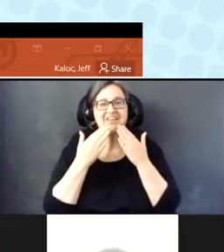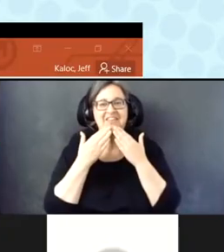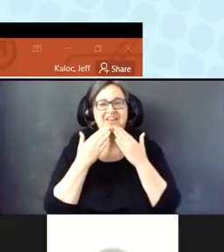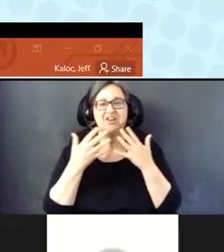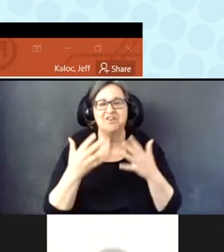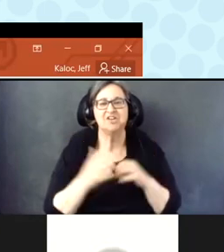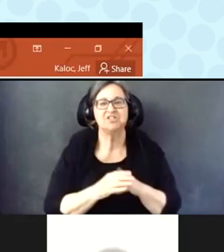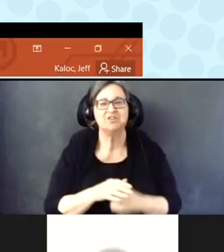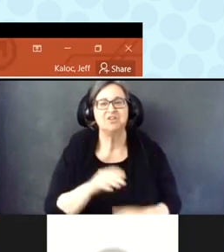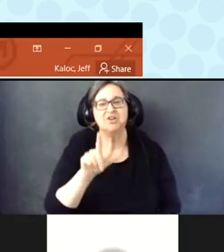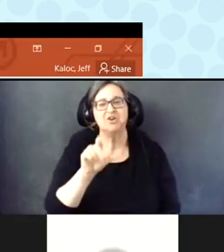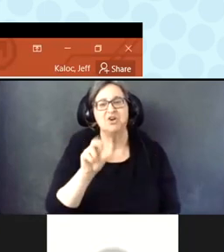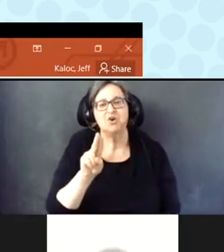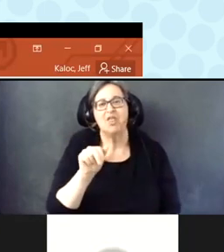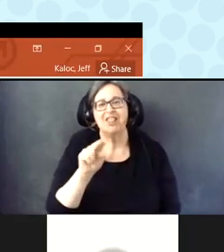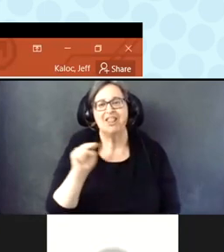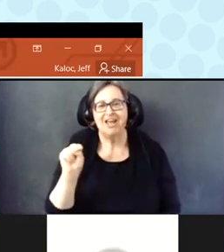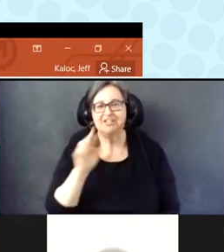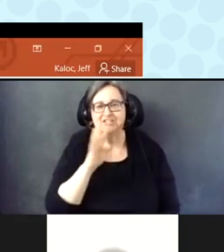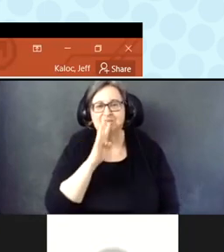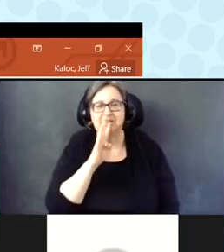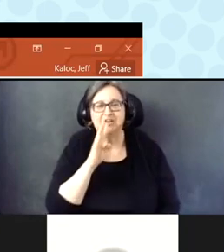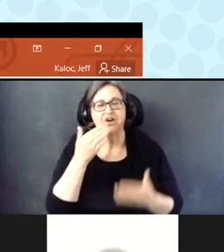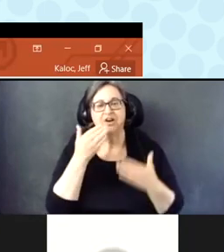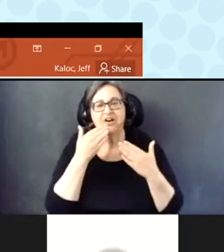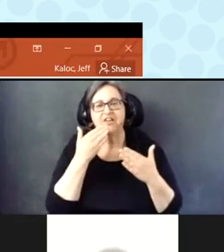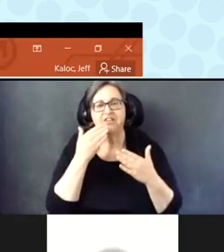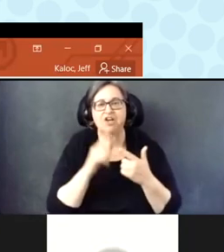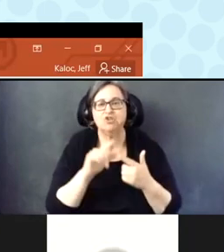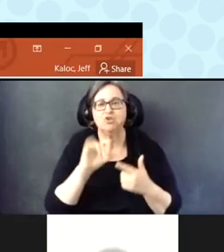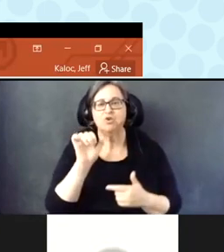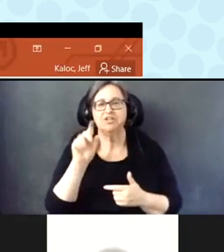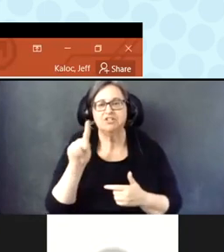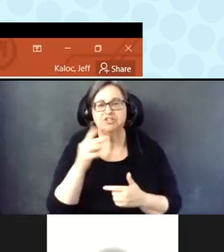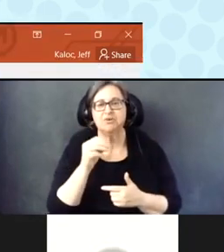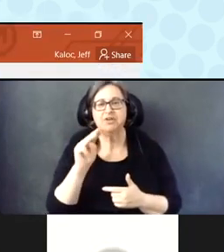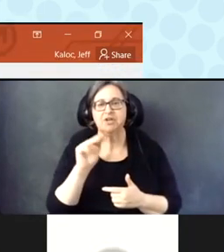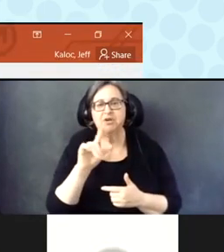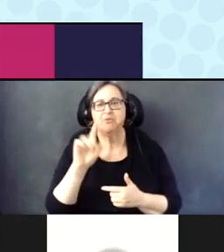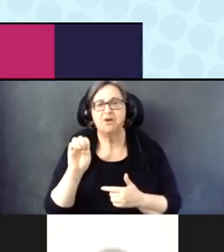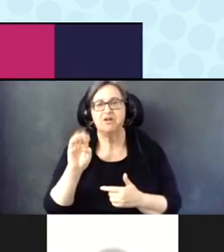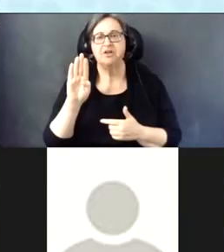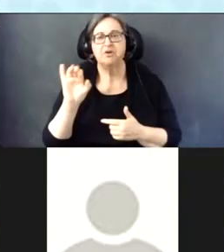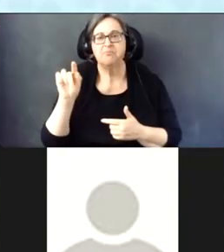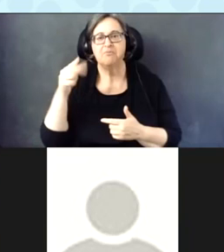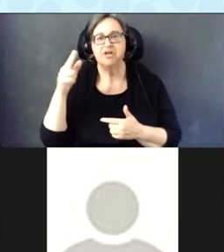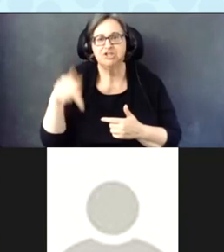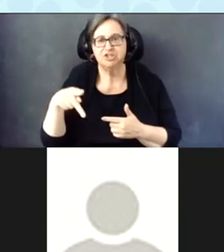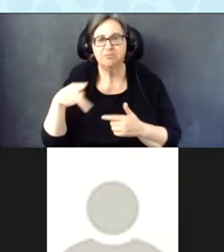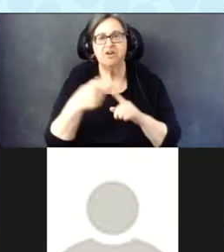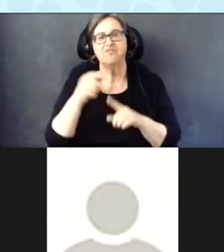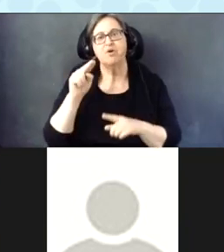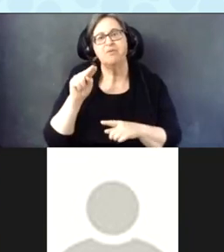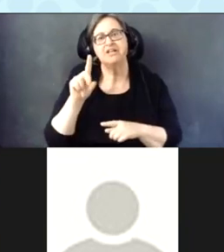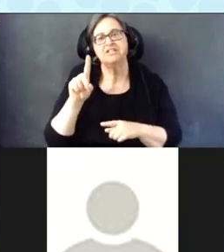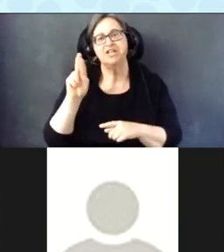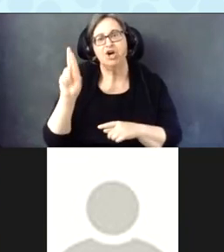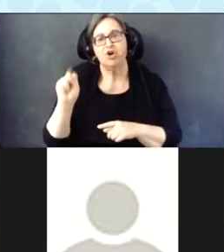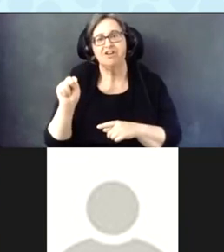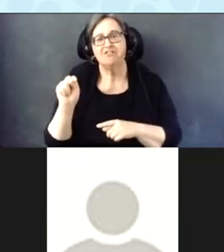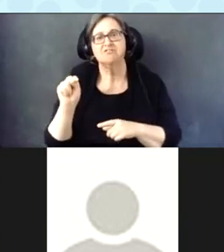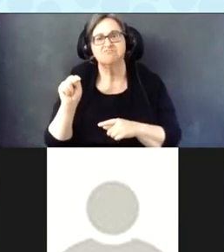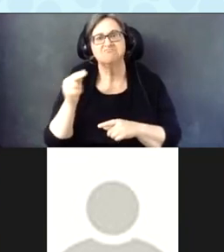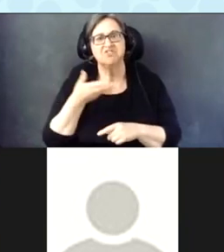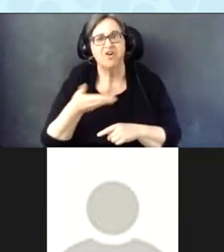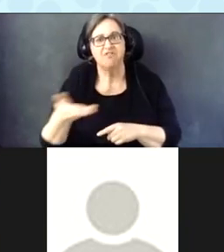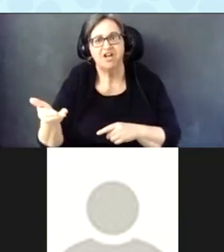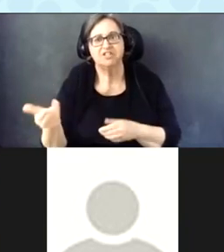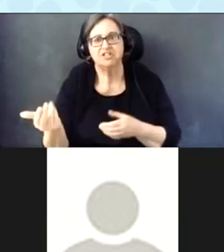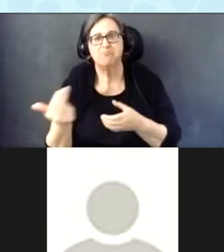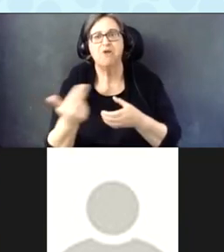And thank you to Jack and Michelle Bishop for NDRN for us to participate in this Summit.